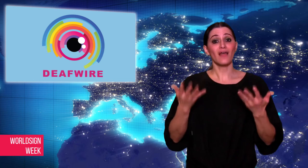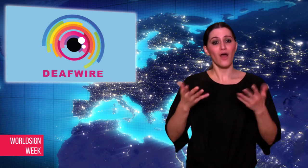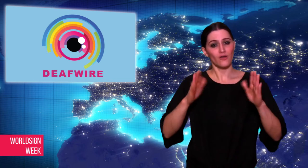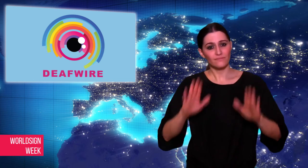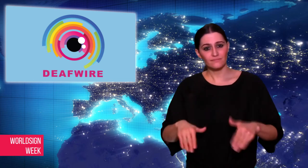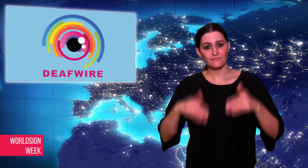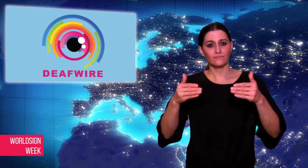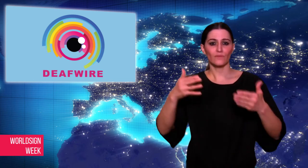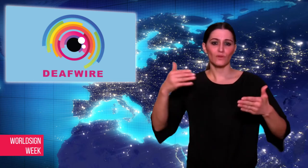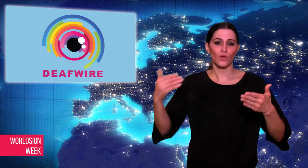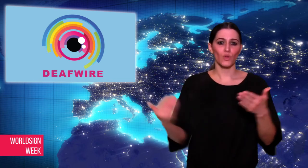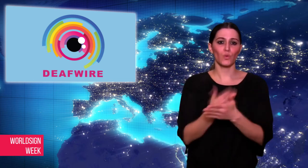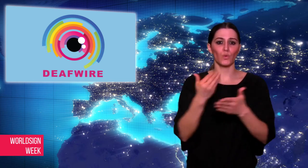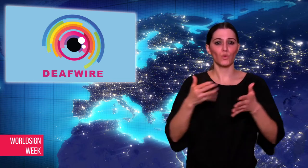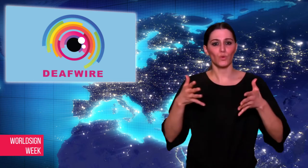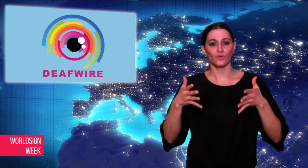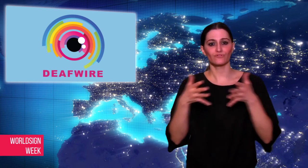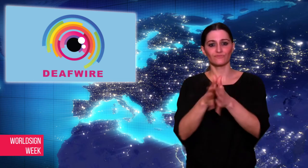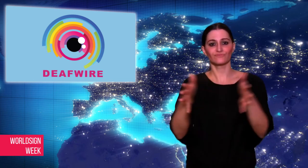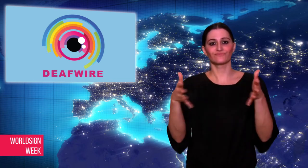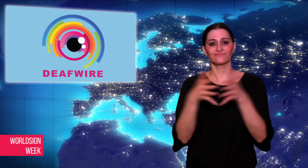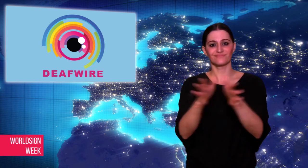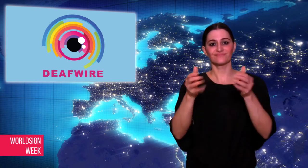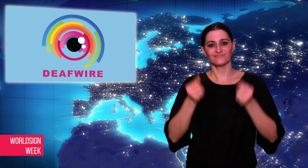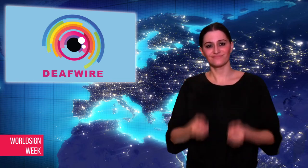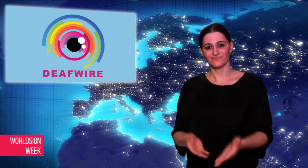Now, let’s go to next story.